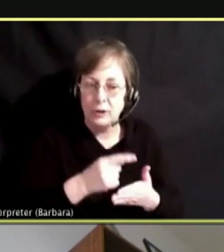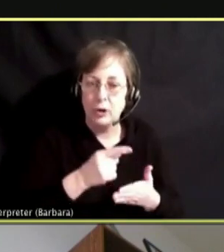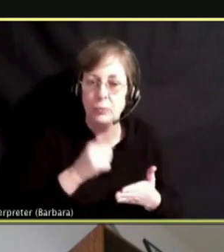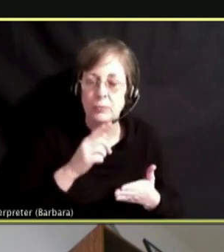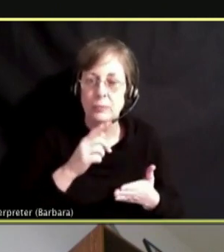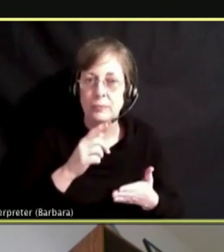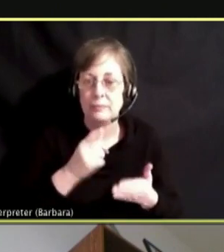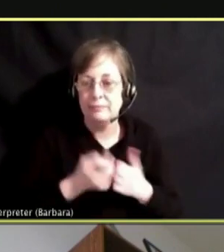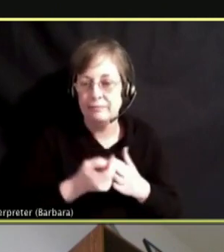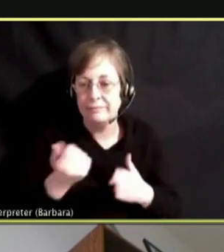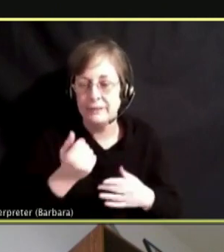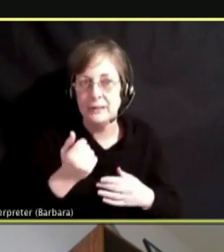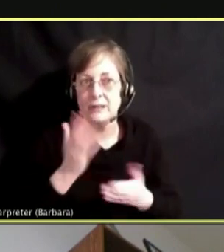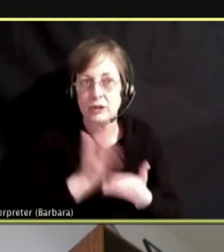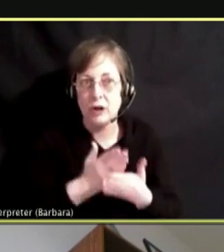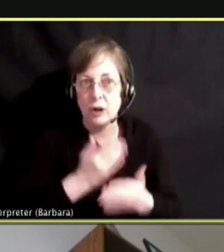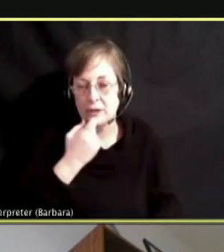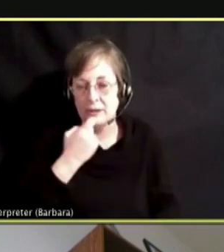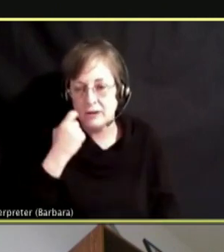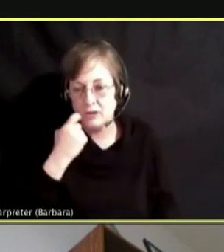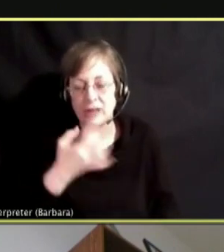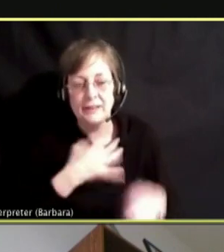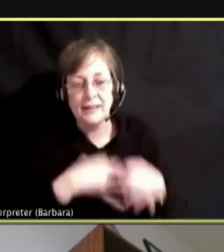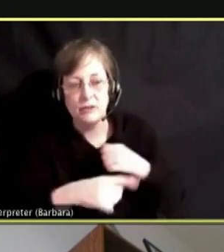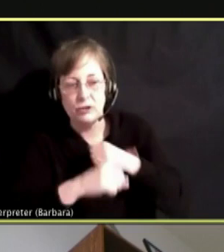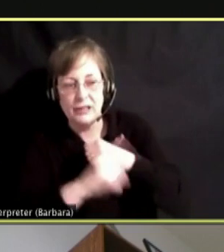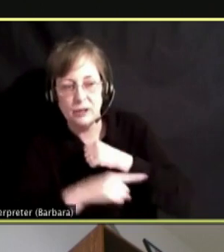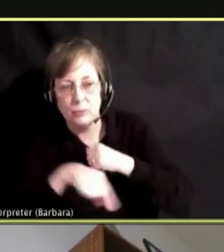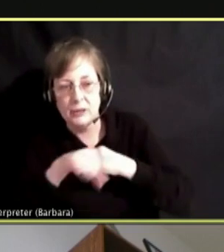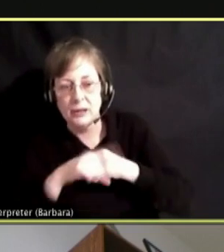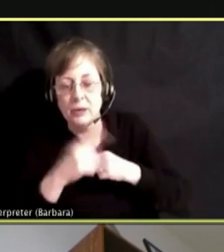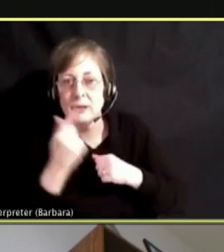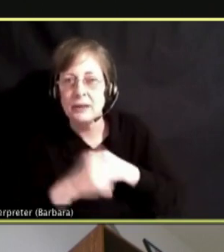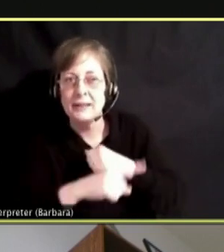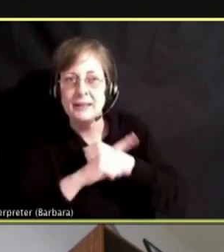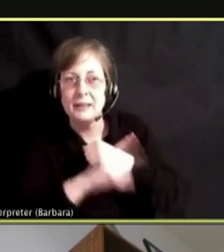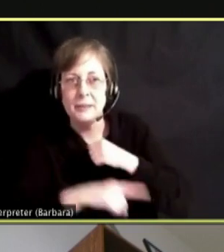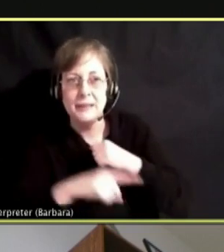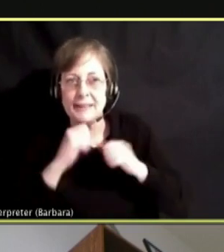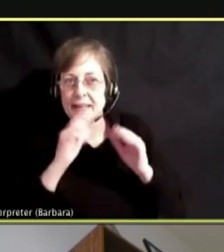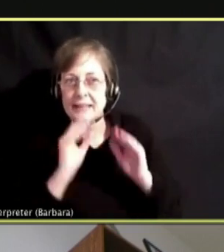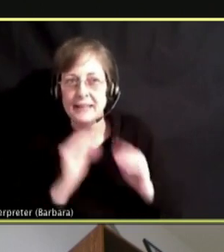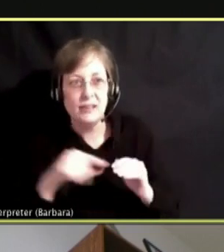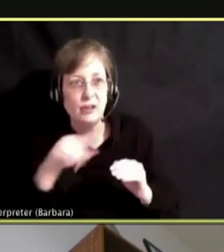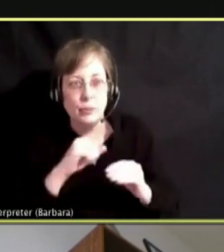BECAUSE THAT DOESN'T ACTUALLY TEACH ANYONE ANYTHING.